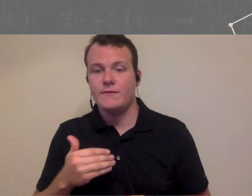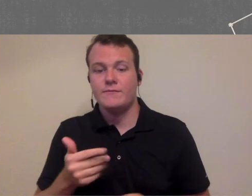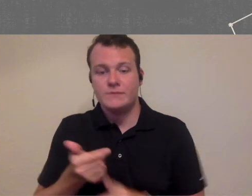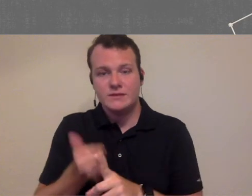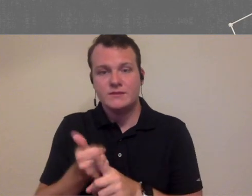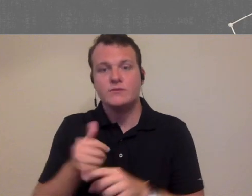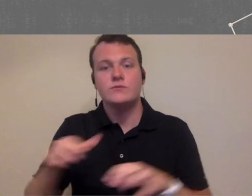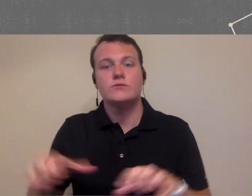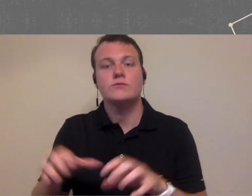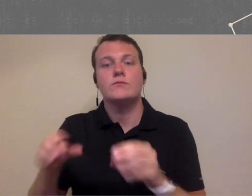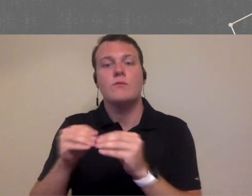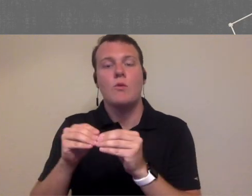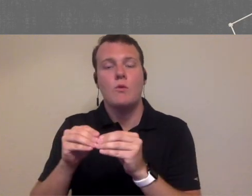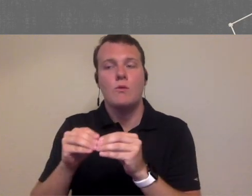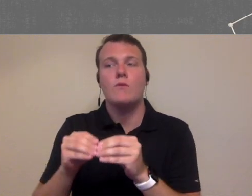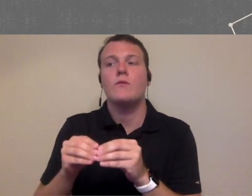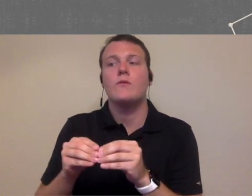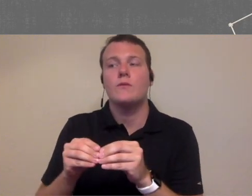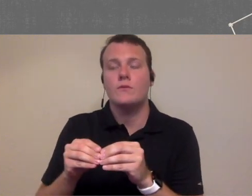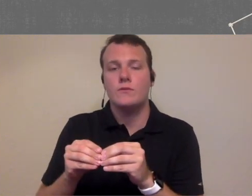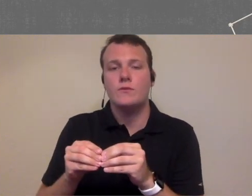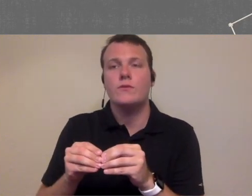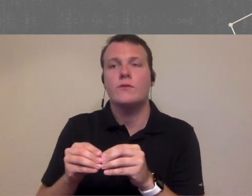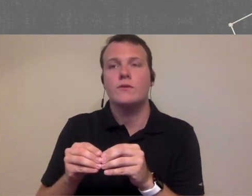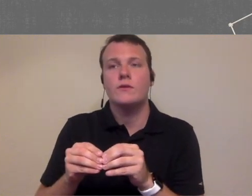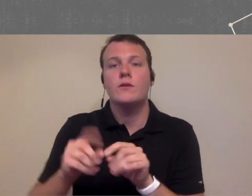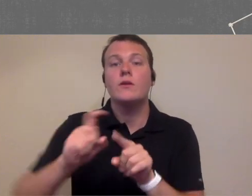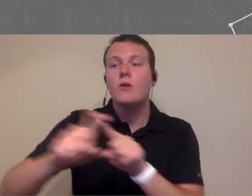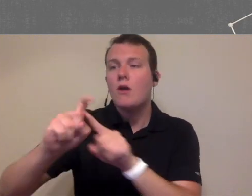actually do work like more outbound calling so now this person was calling